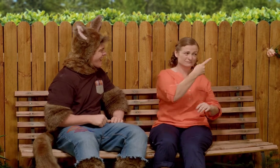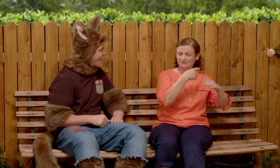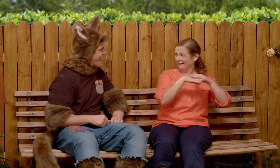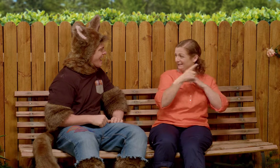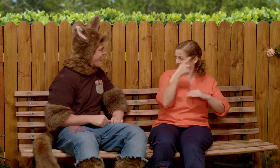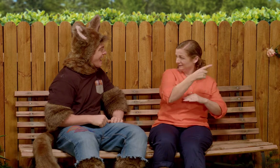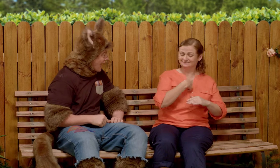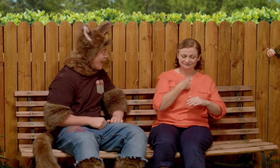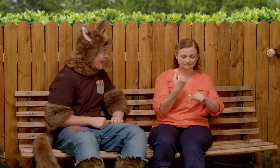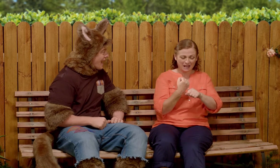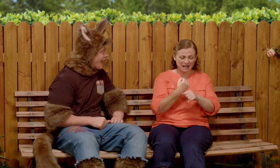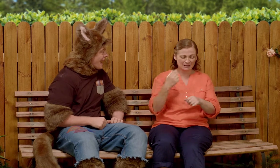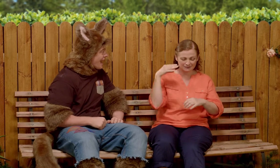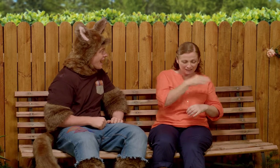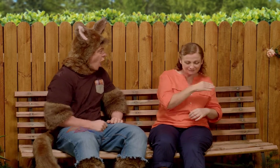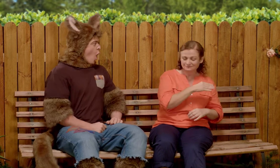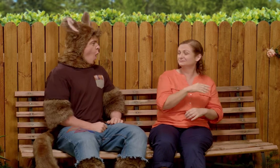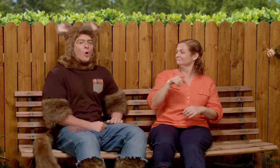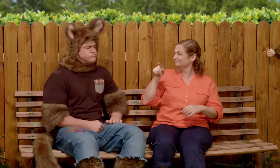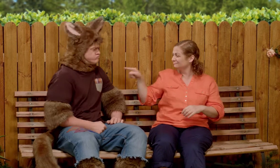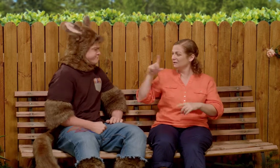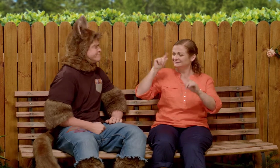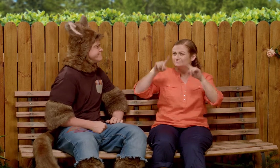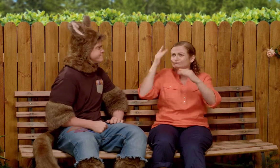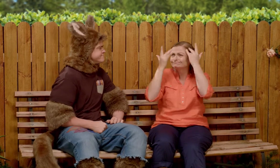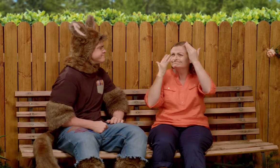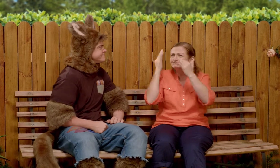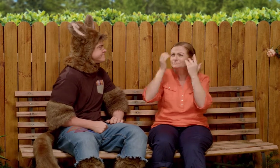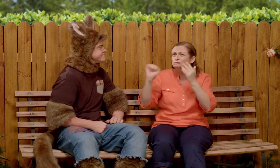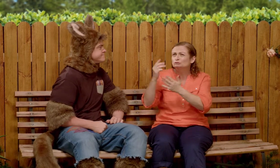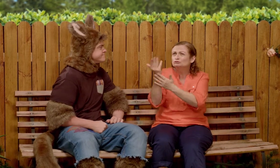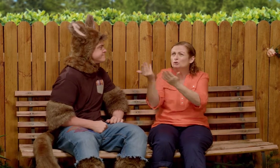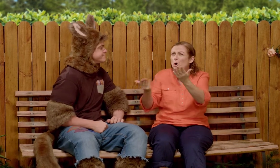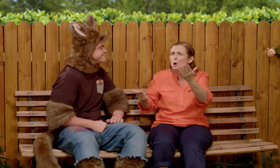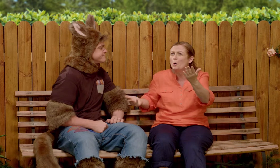Why don't we go inside and I'll make lunch? You can start thinking about your story.